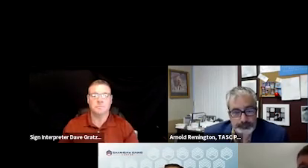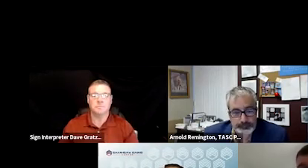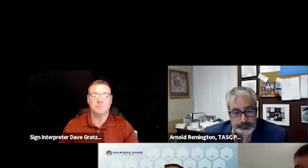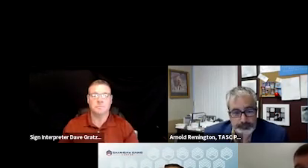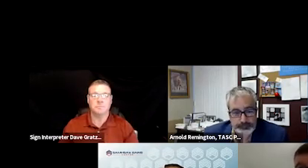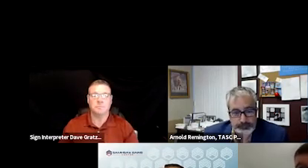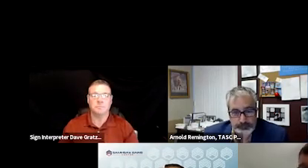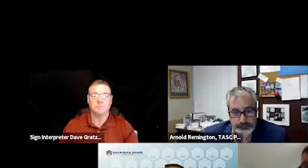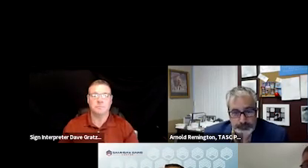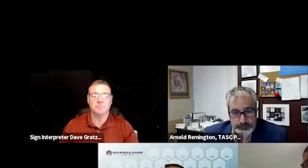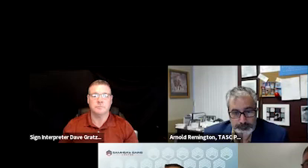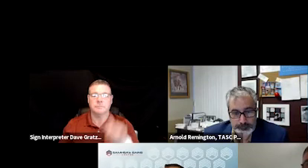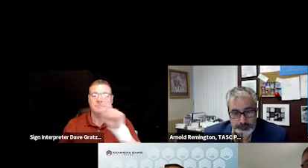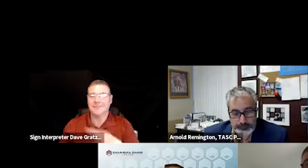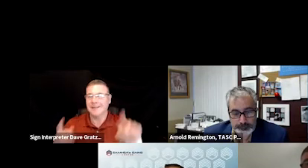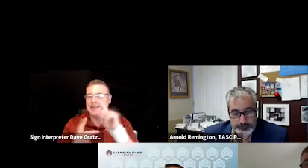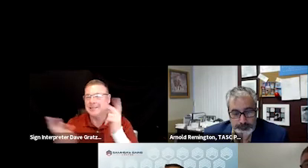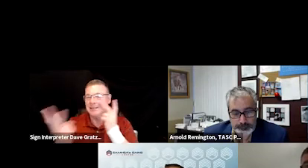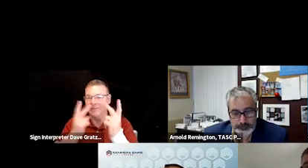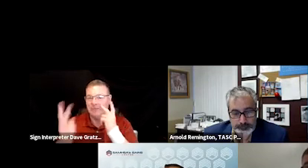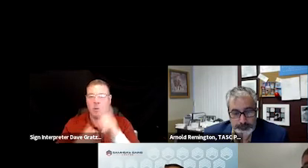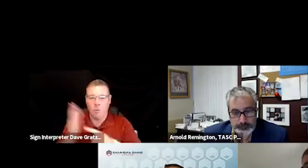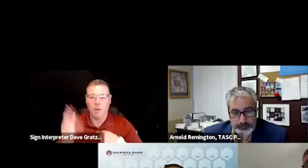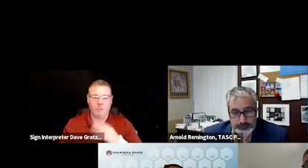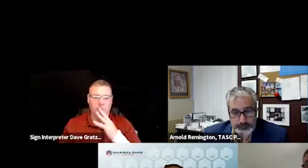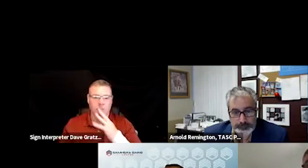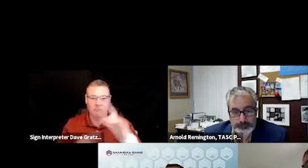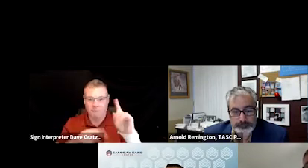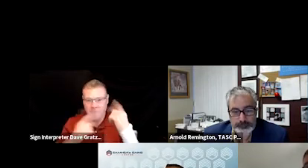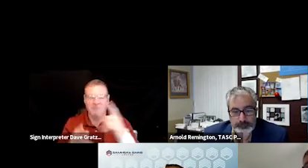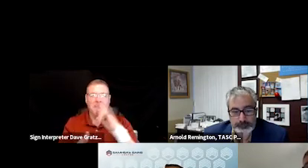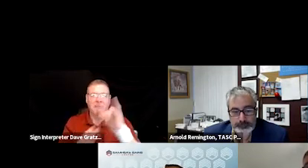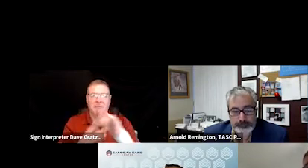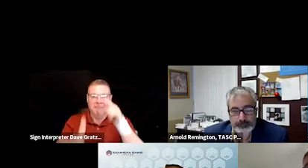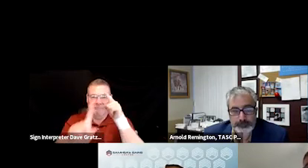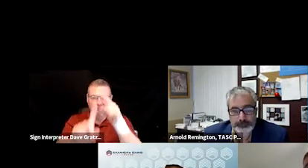So this is kind of just the visual of all that I'm talking about, really kind of a single point of entry.